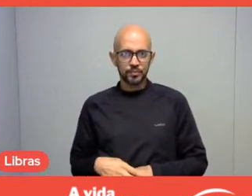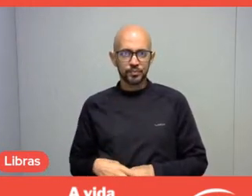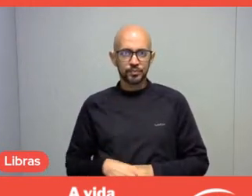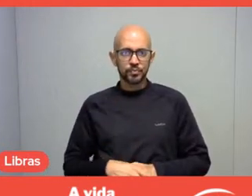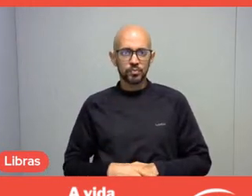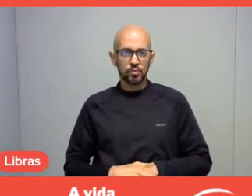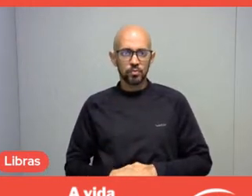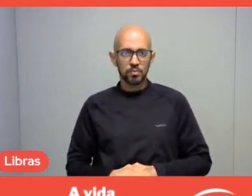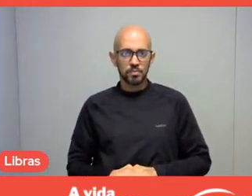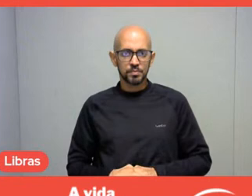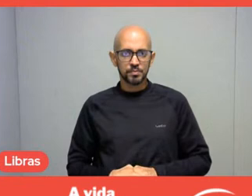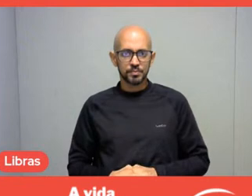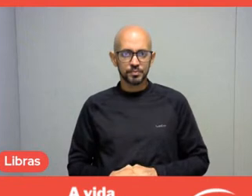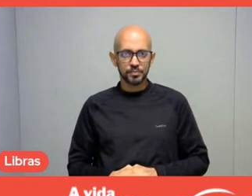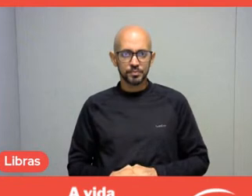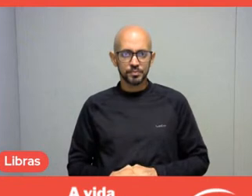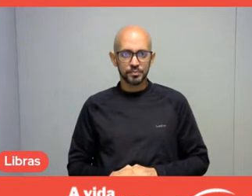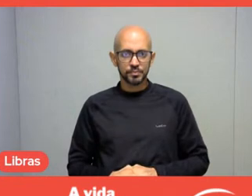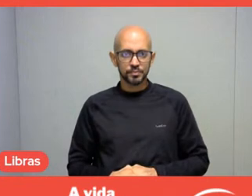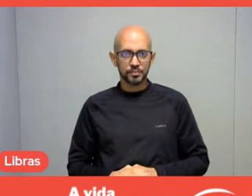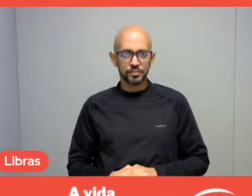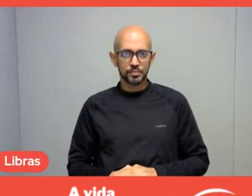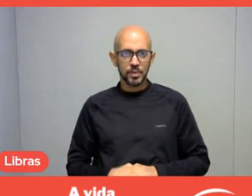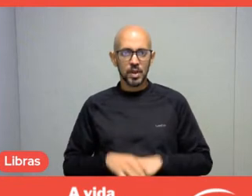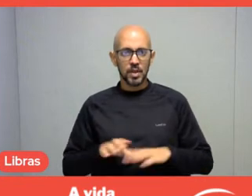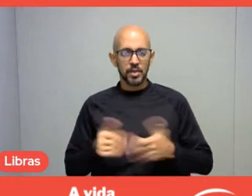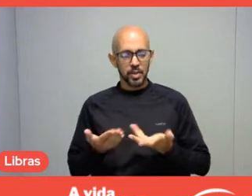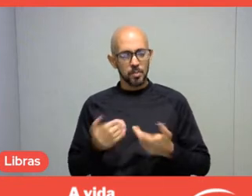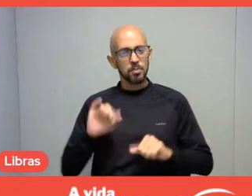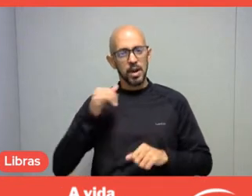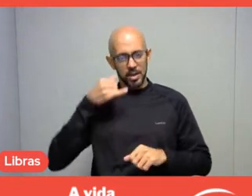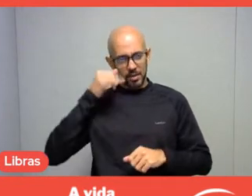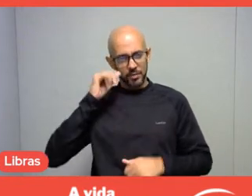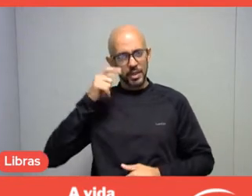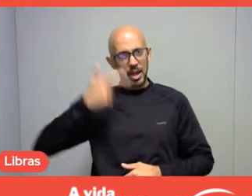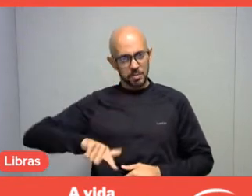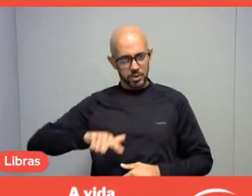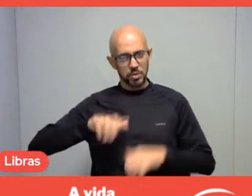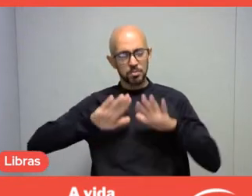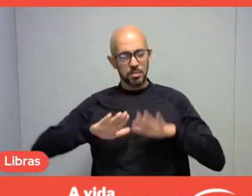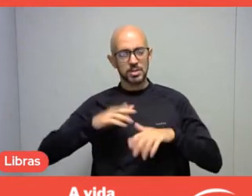Yeah, yeah. Not to sound repetitive, but talking precisely of meaning,